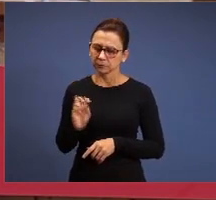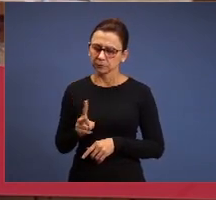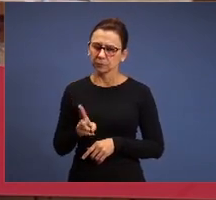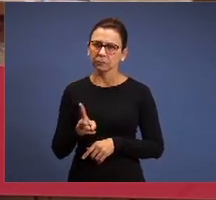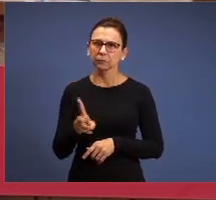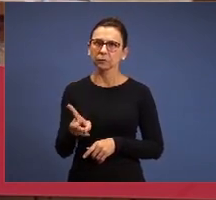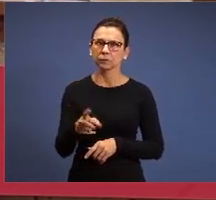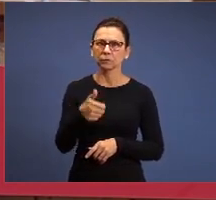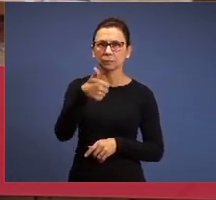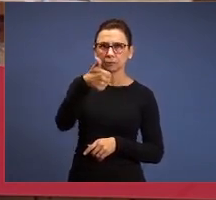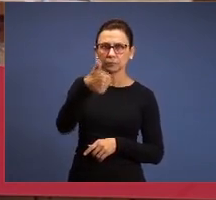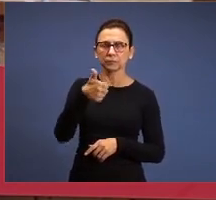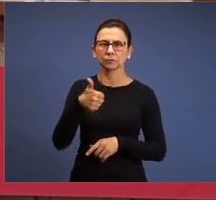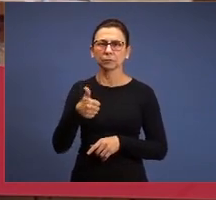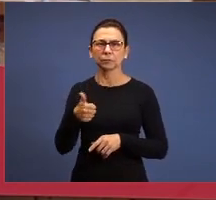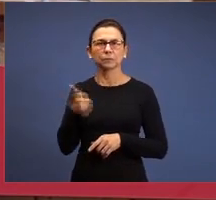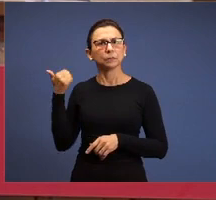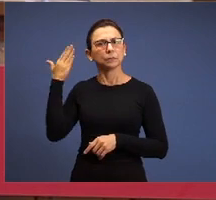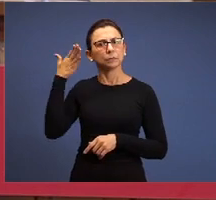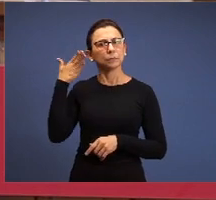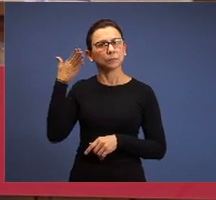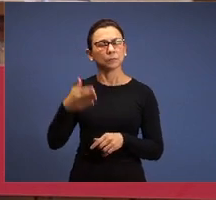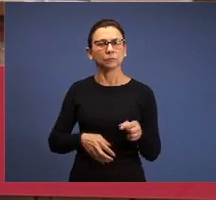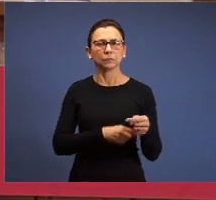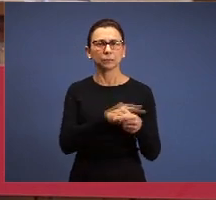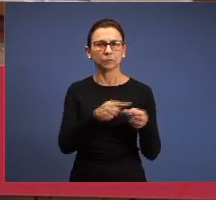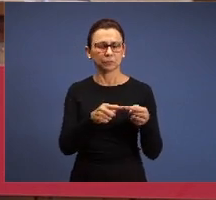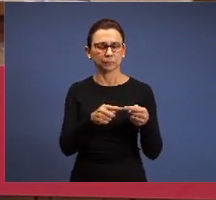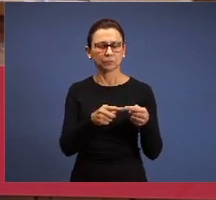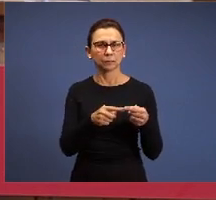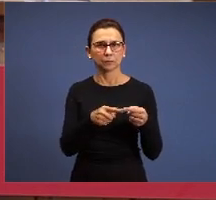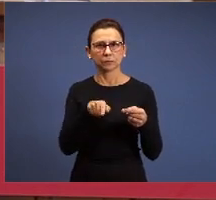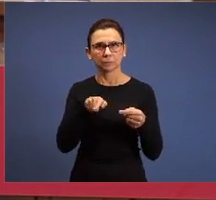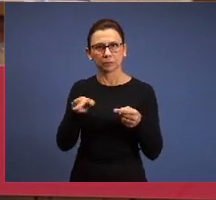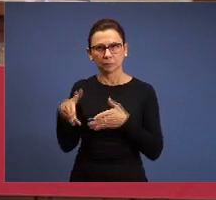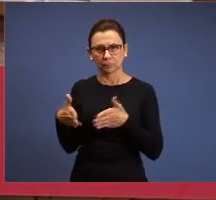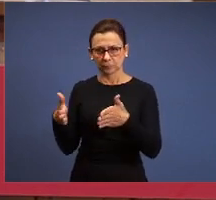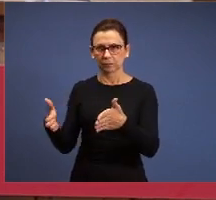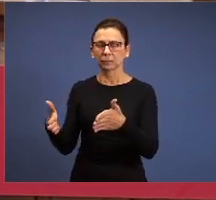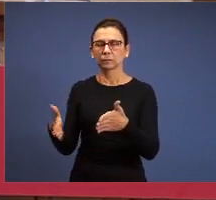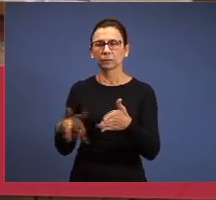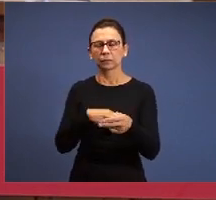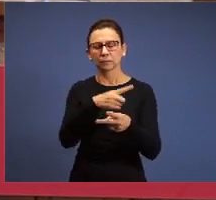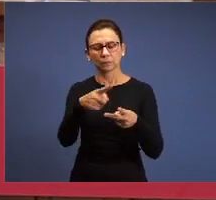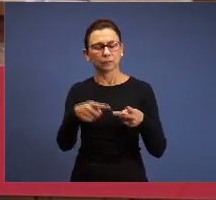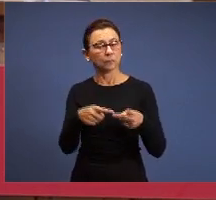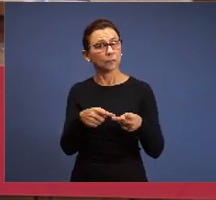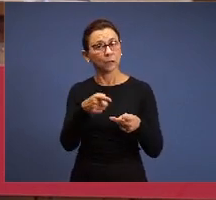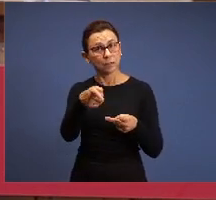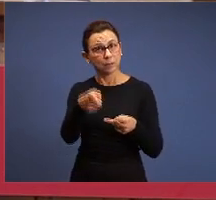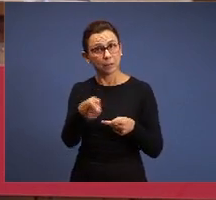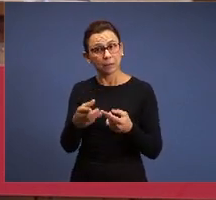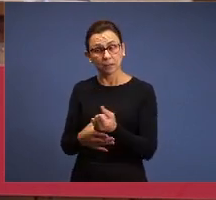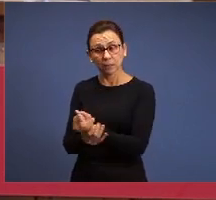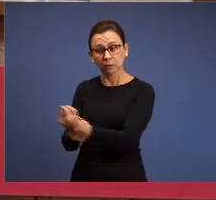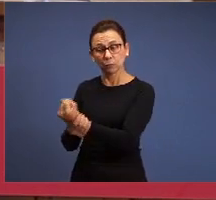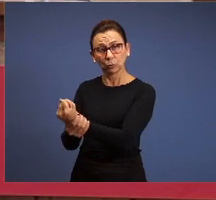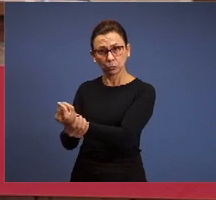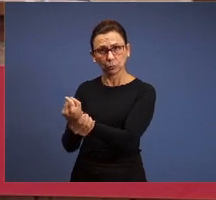first one is: first, this is the way, second is: walk in it. To walk in it it’s not